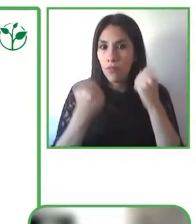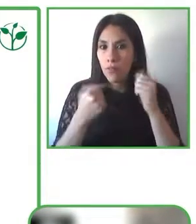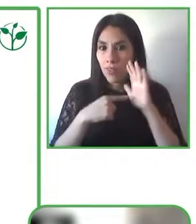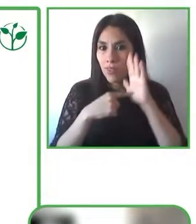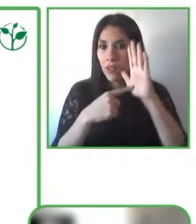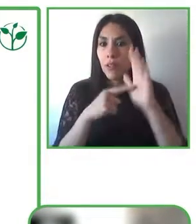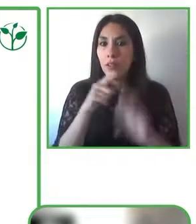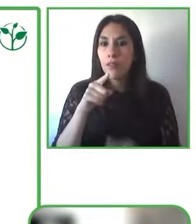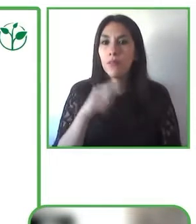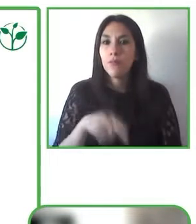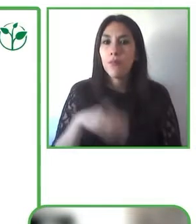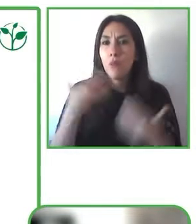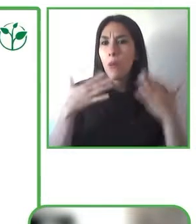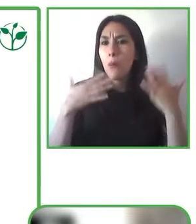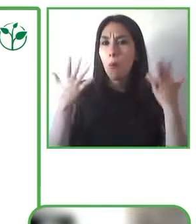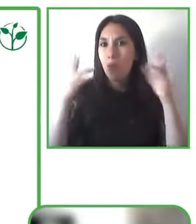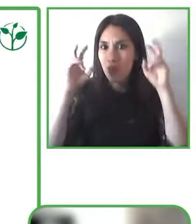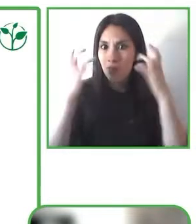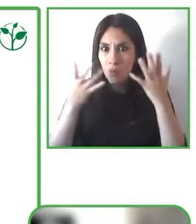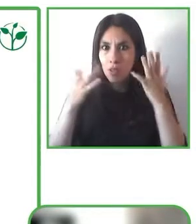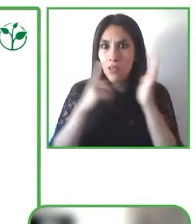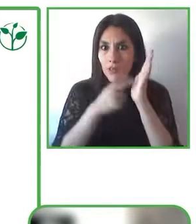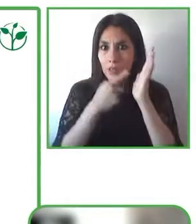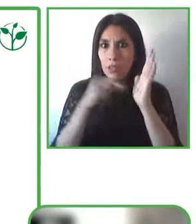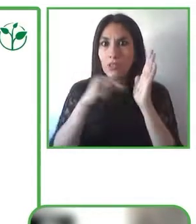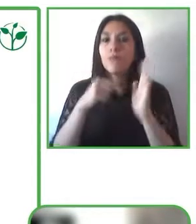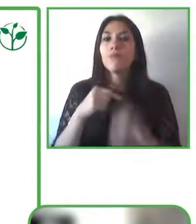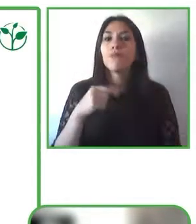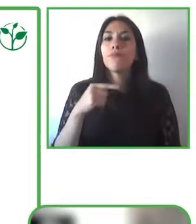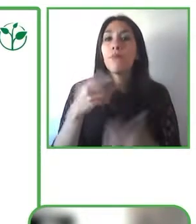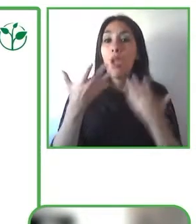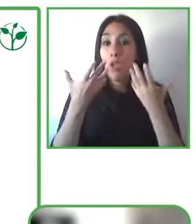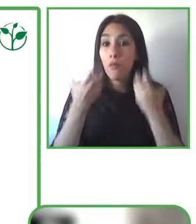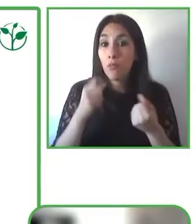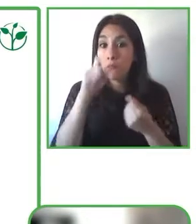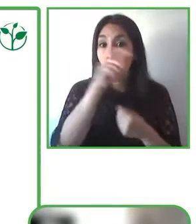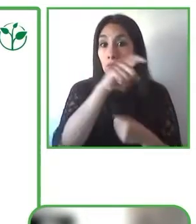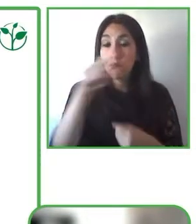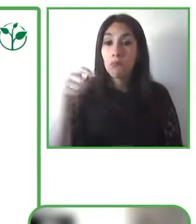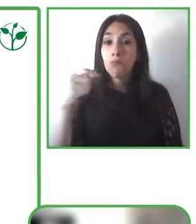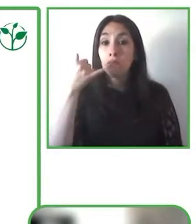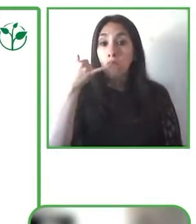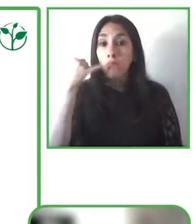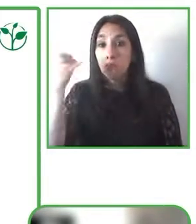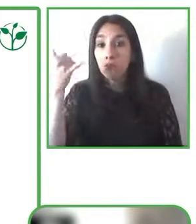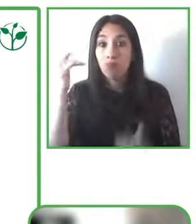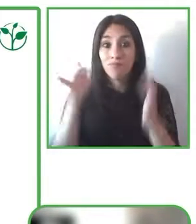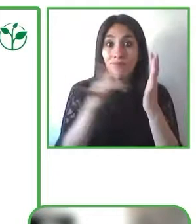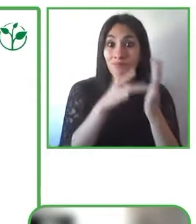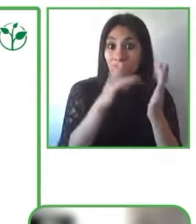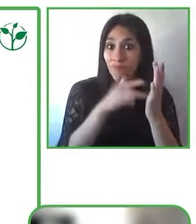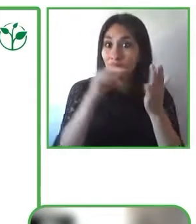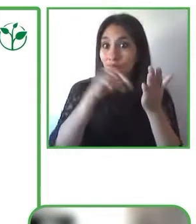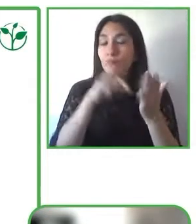included connected wearables or smart TVs? and you click on the section that for the devices